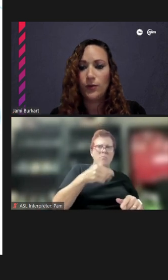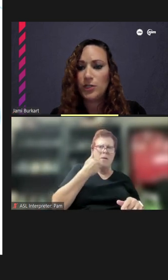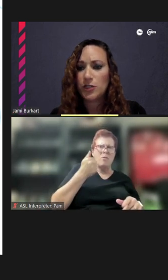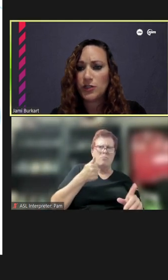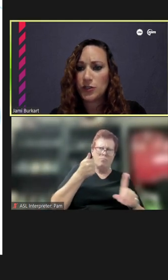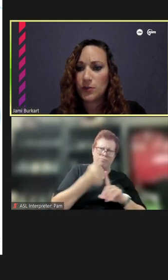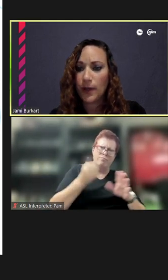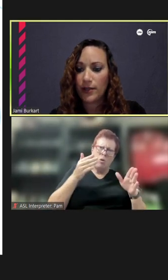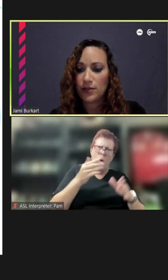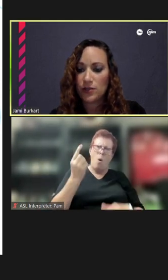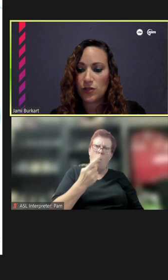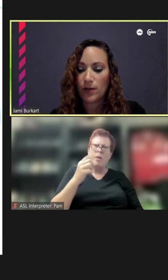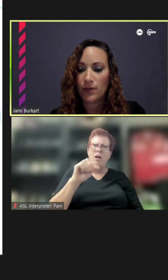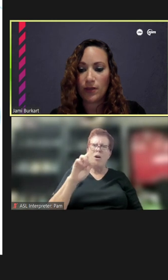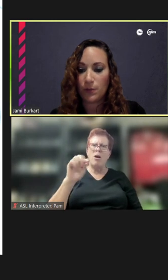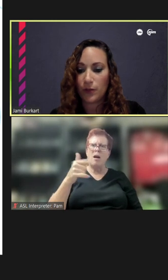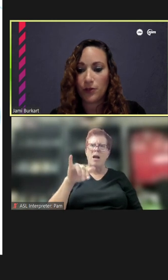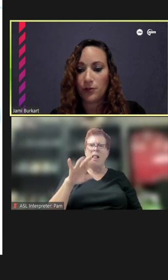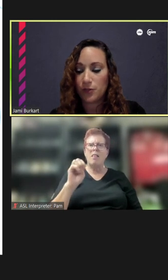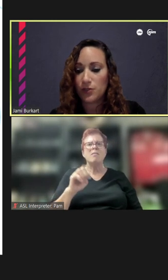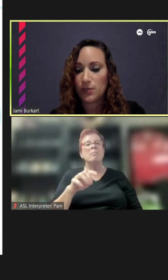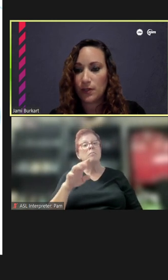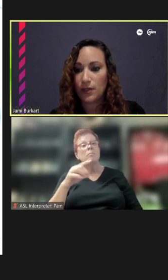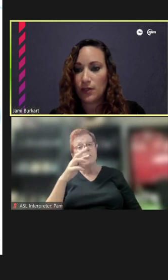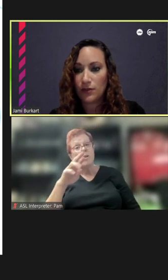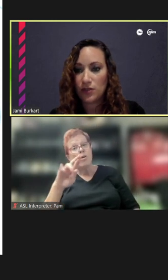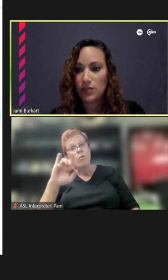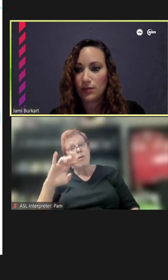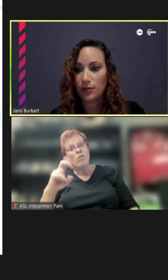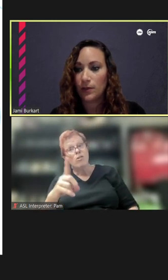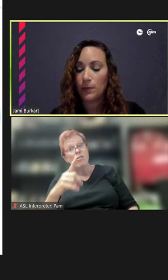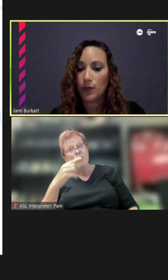Richard, do you mind describing that mural you're speaking of just a little bit more